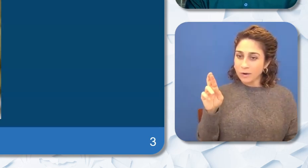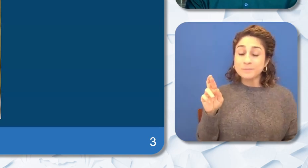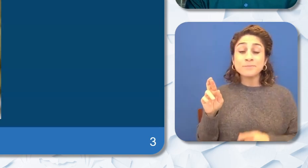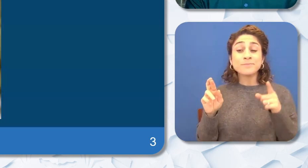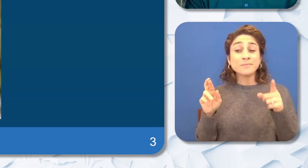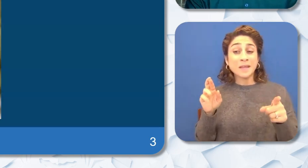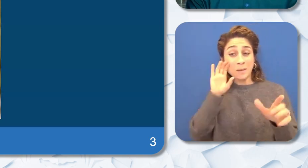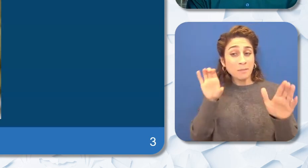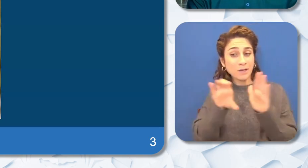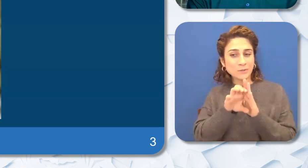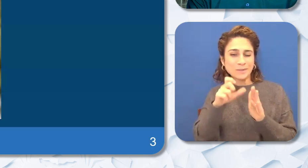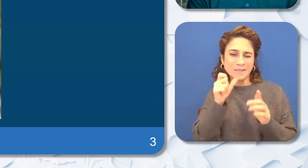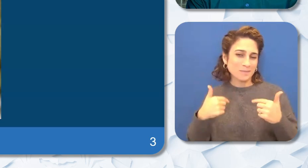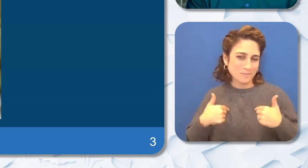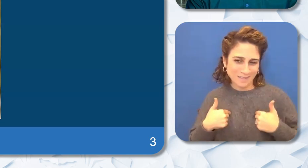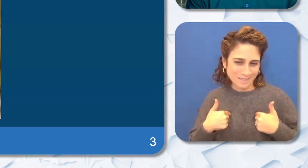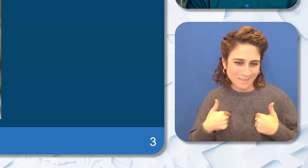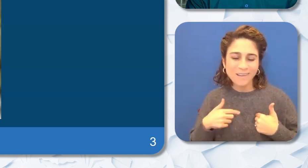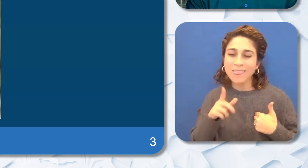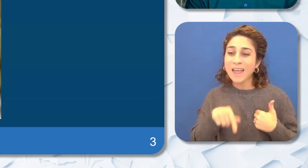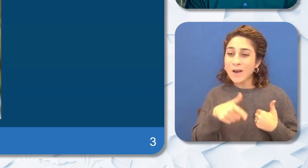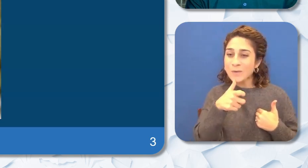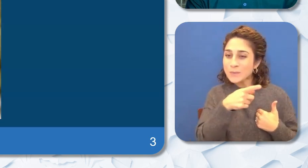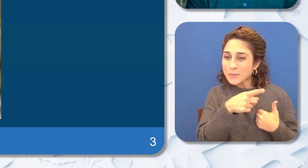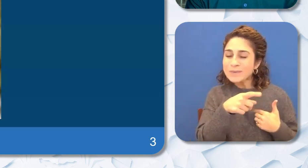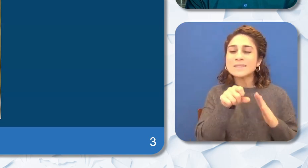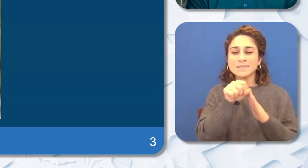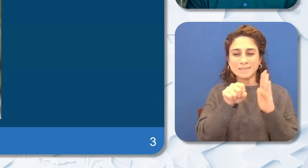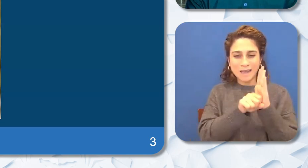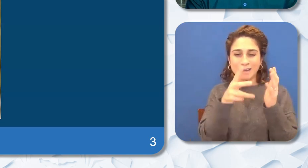not me. I'm just messing with everybody that's our State Superintendent of Public Instruction